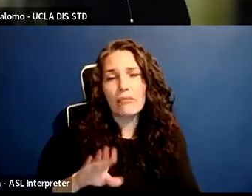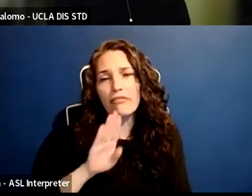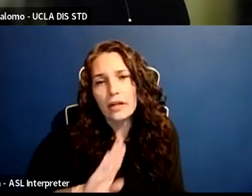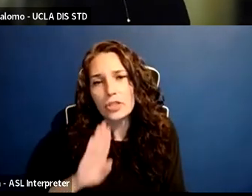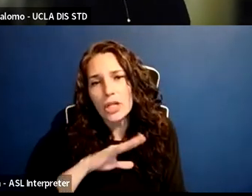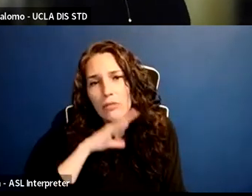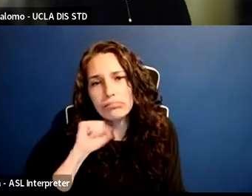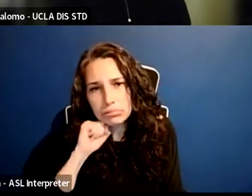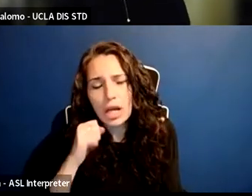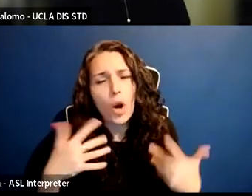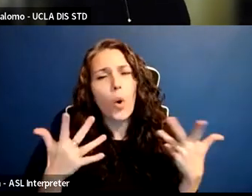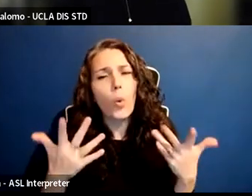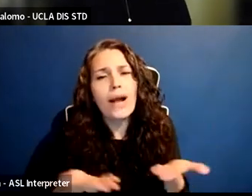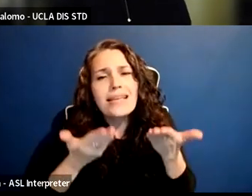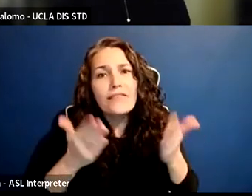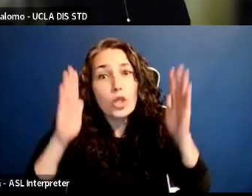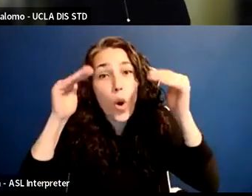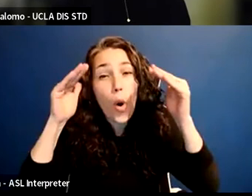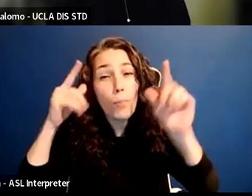What gives you hope about this phase of the movement?